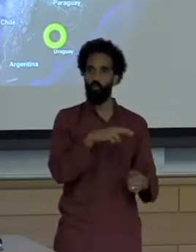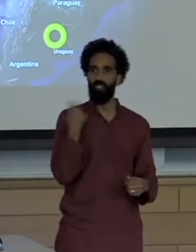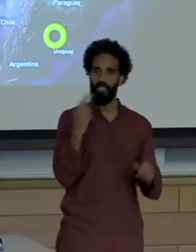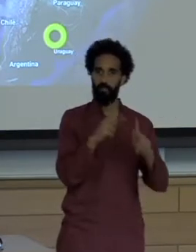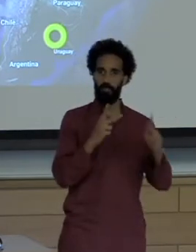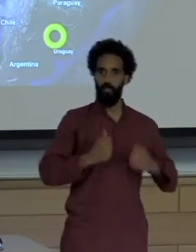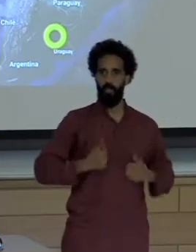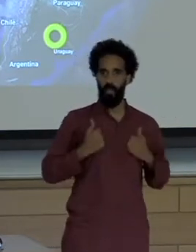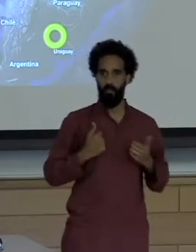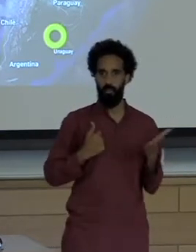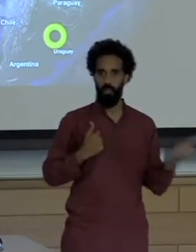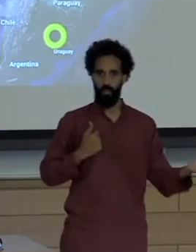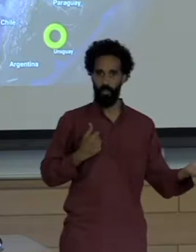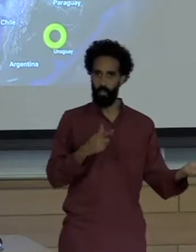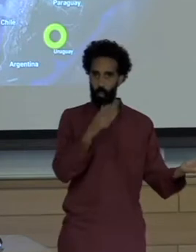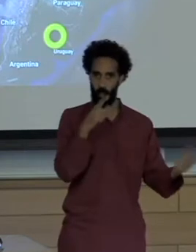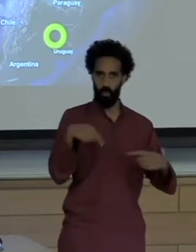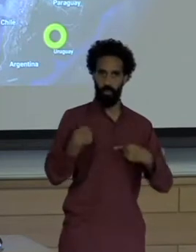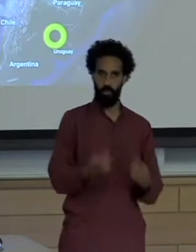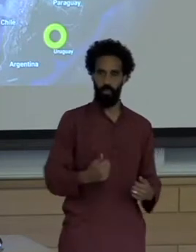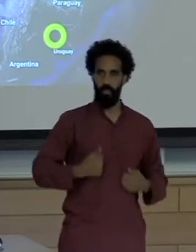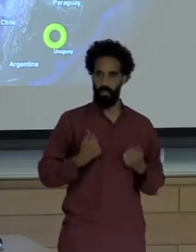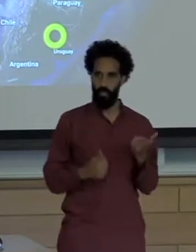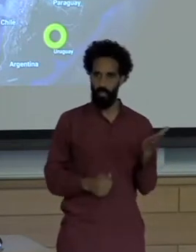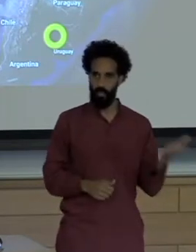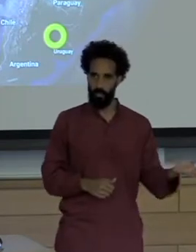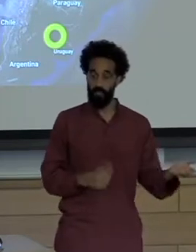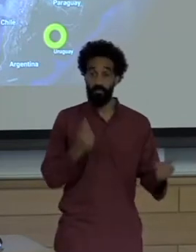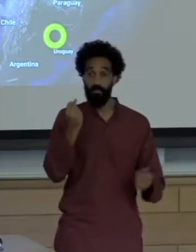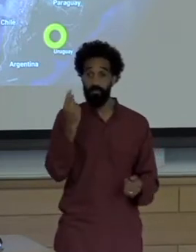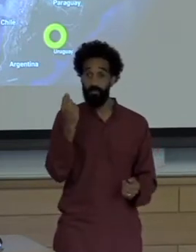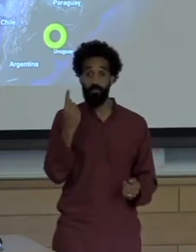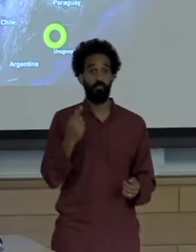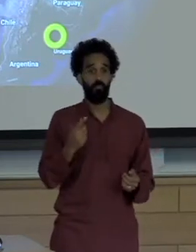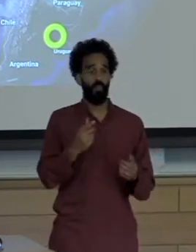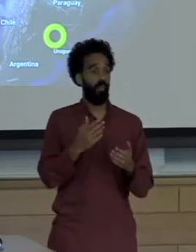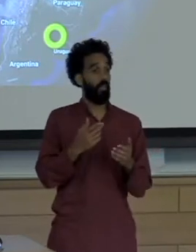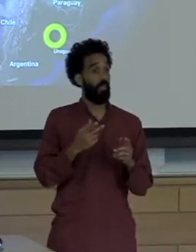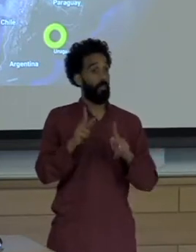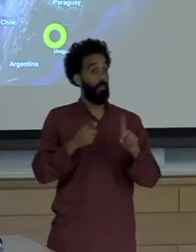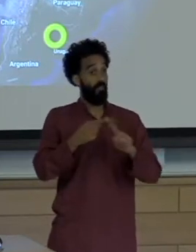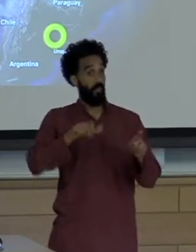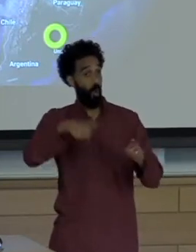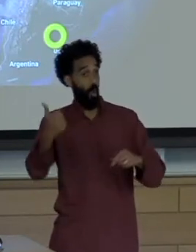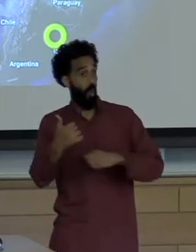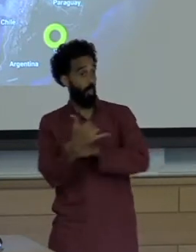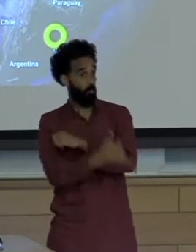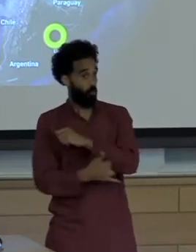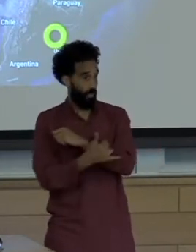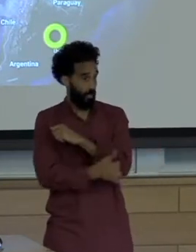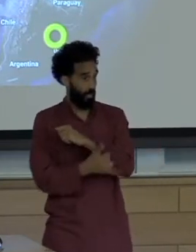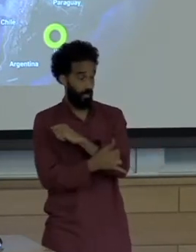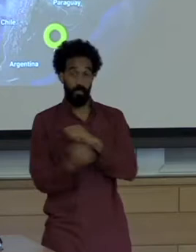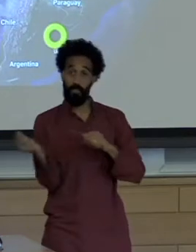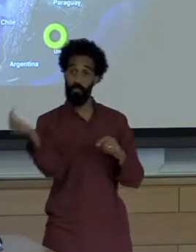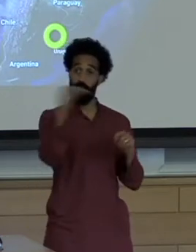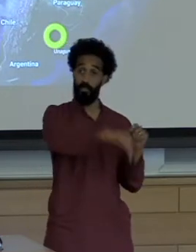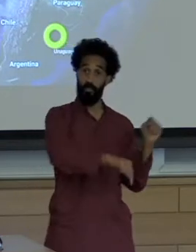transnational ventures. So although I'm here as a Latin Americanist to tell you how the press communicates the environment in Latin America,